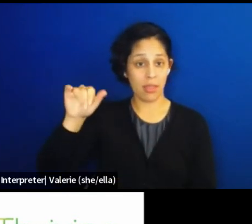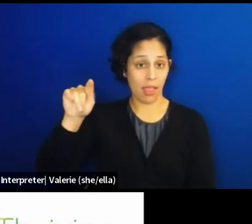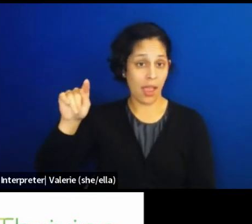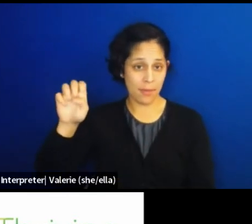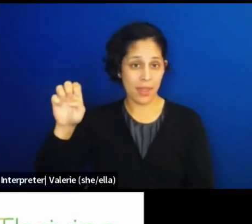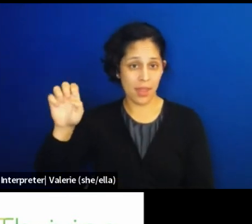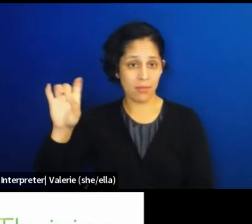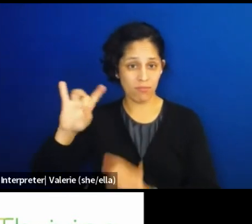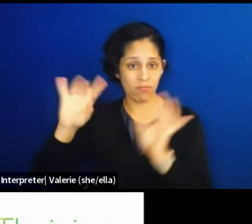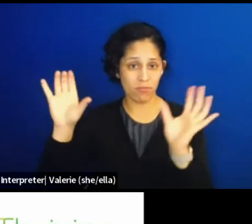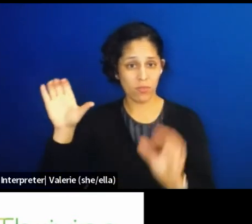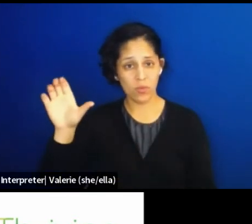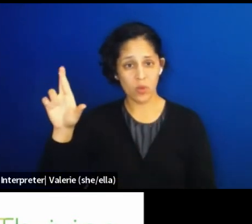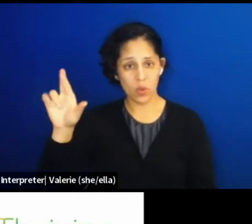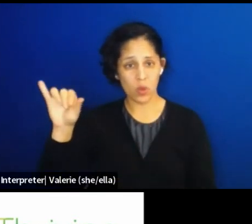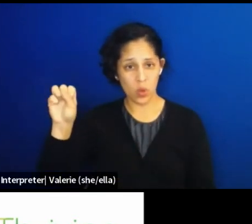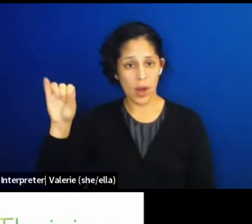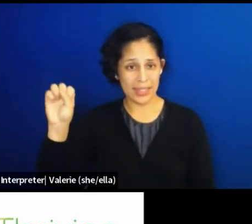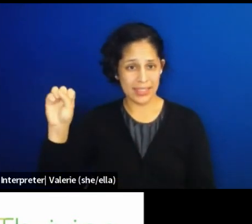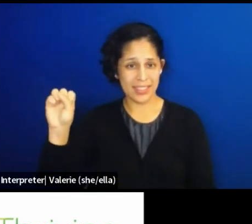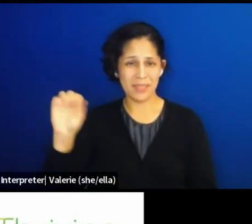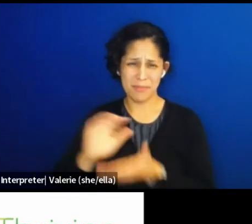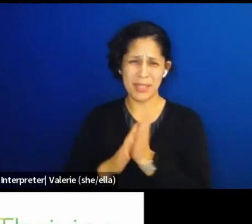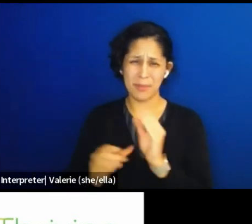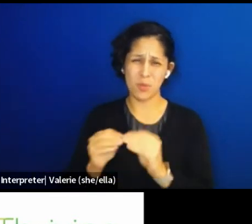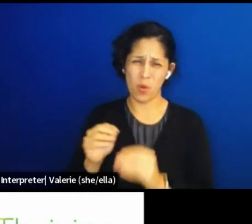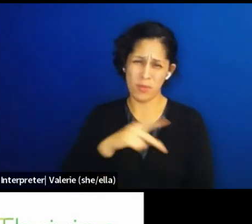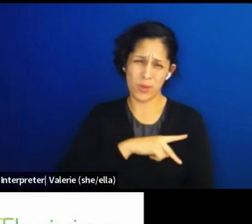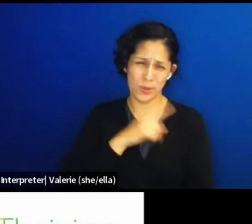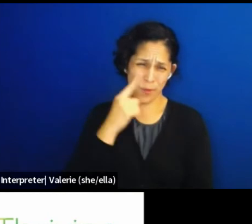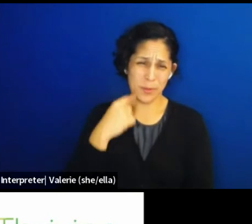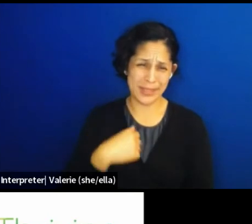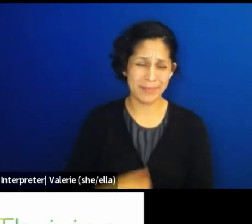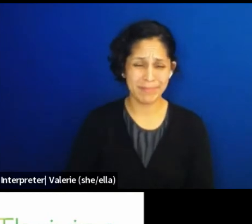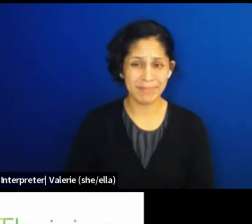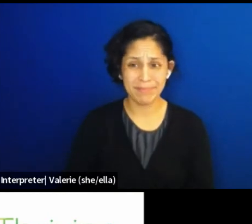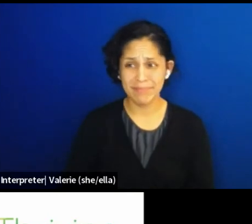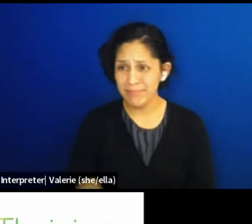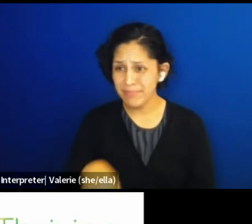And that's where this gets even more personal for me. It's personal first of all, because I'm on a break